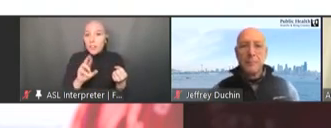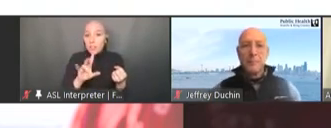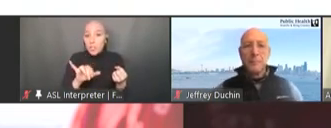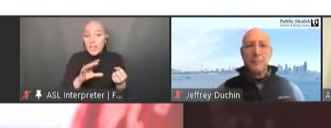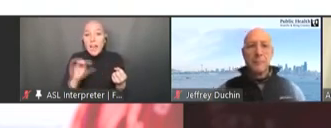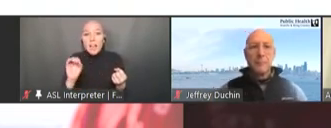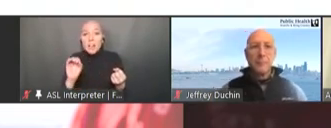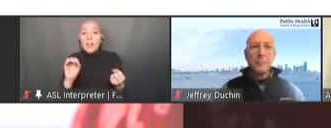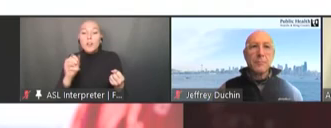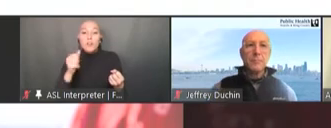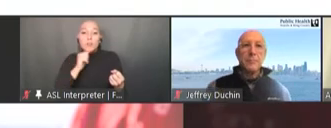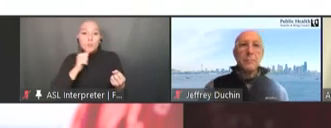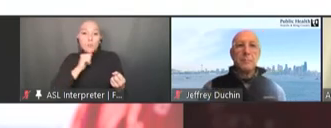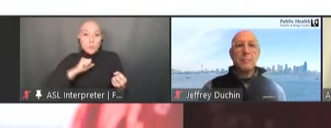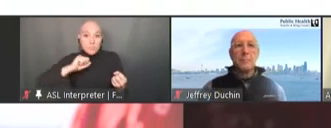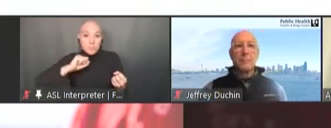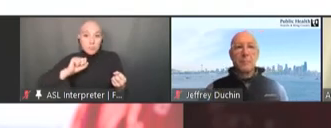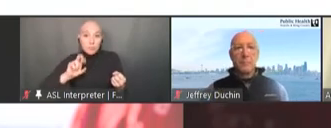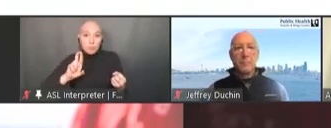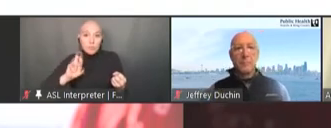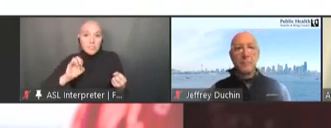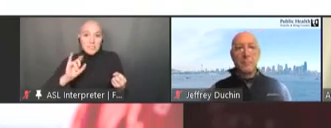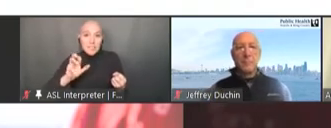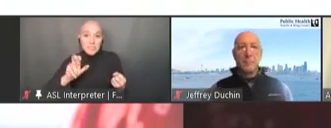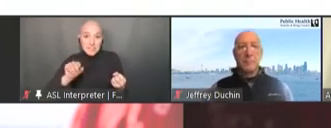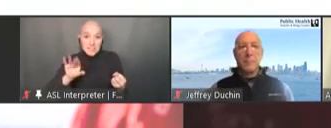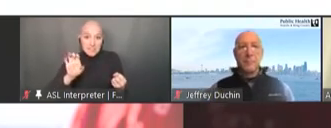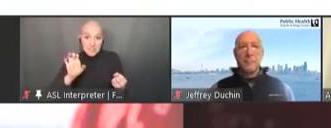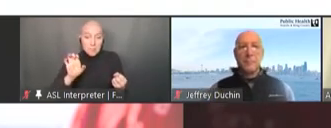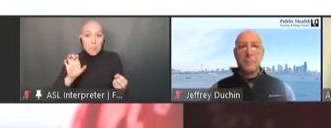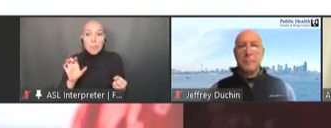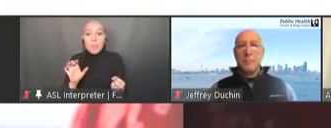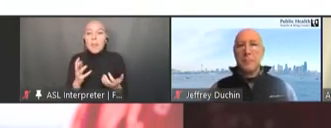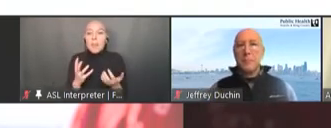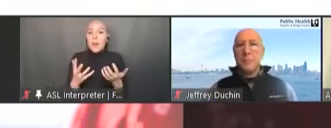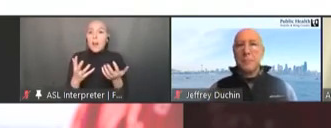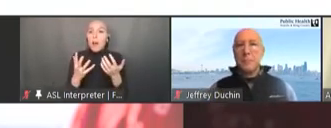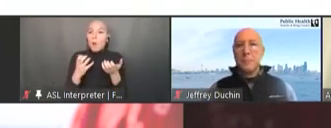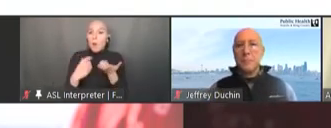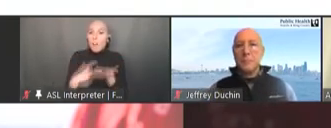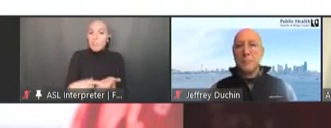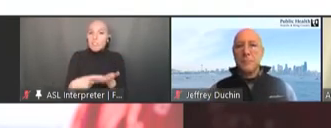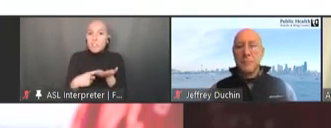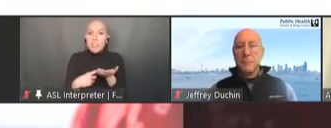but I would love to generate a discussion on how to achieve these goals. Next slide, please.